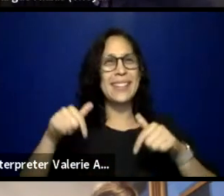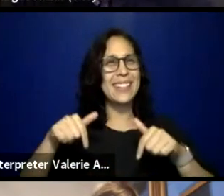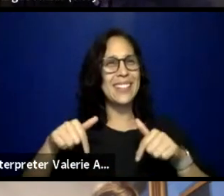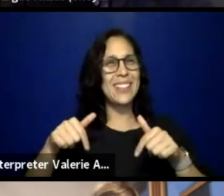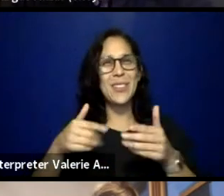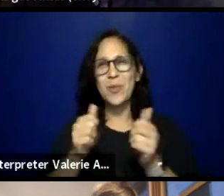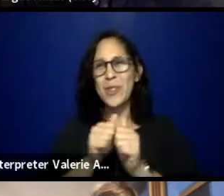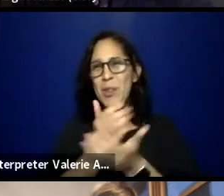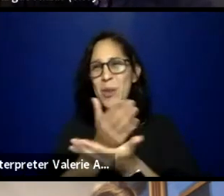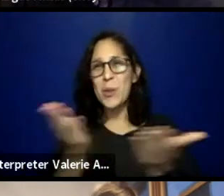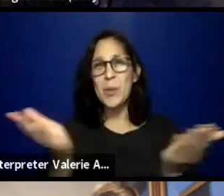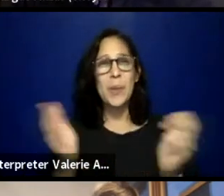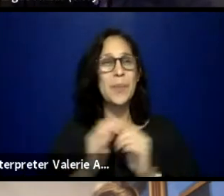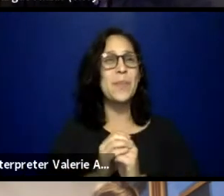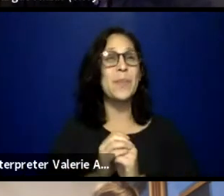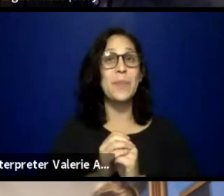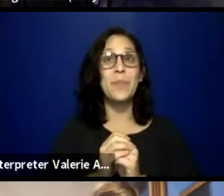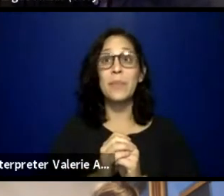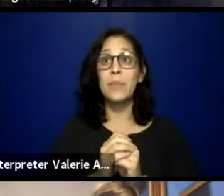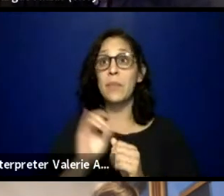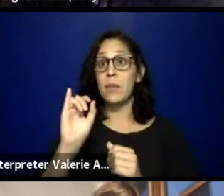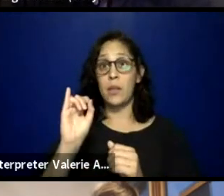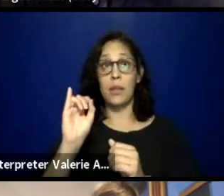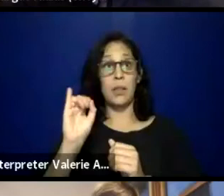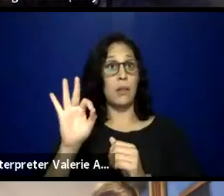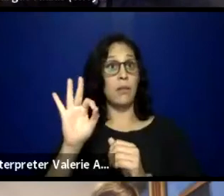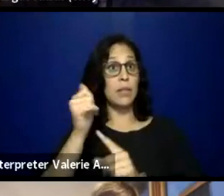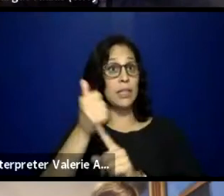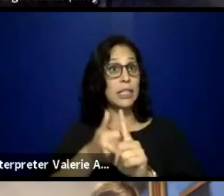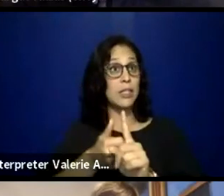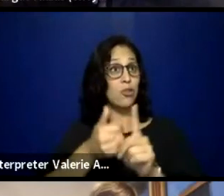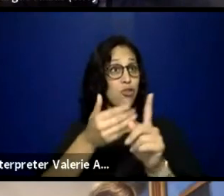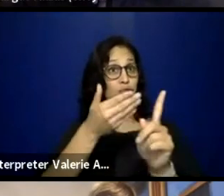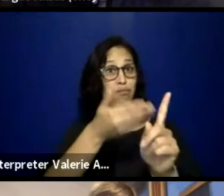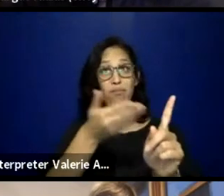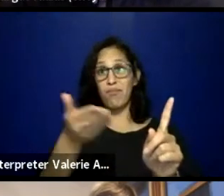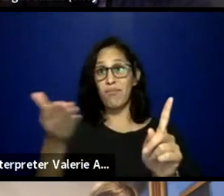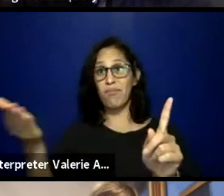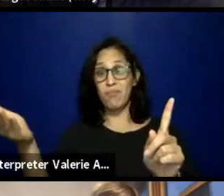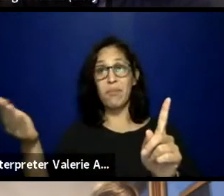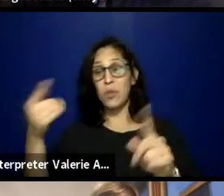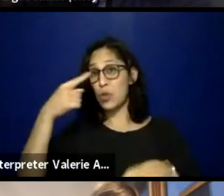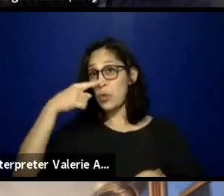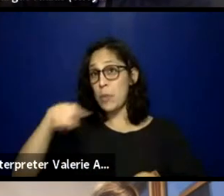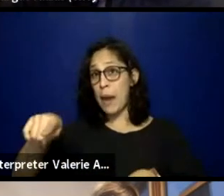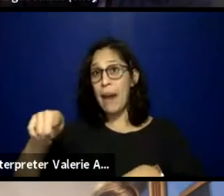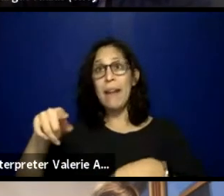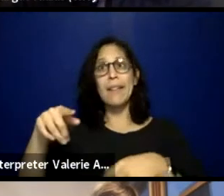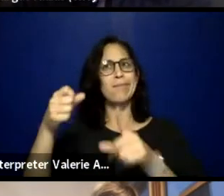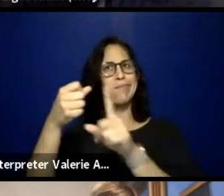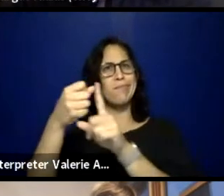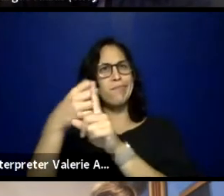for each person, as we're on this call, to talk a little bit about themselves